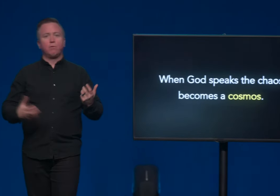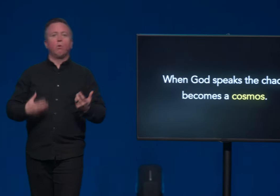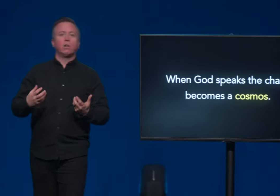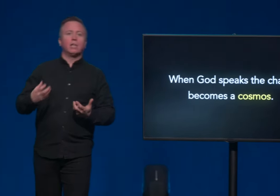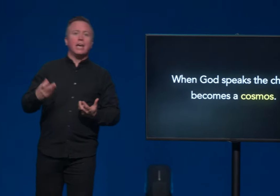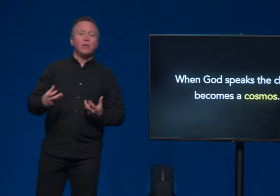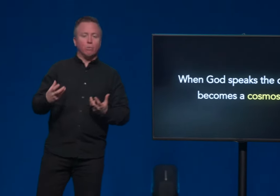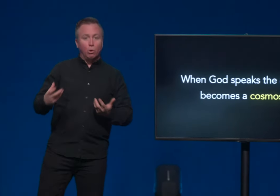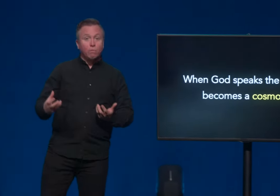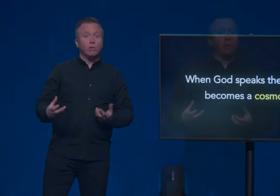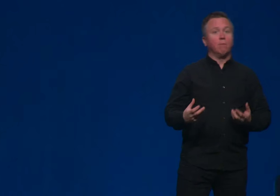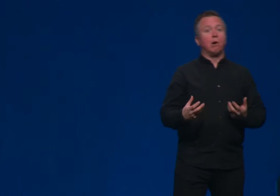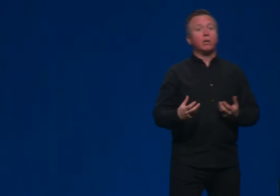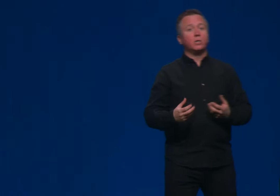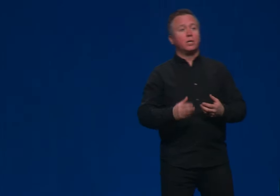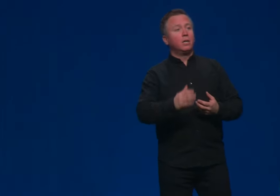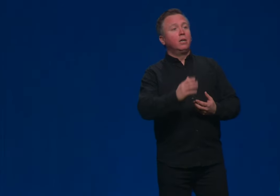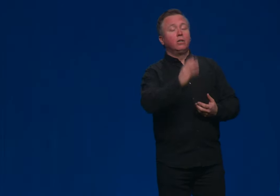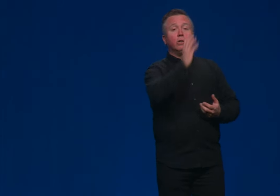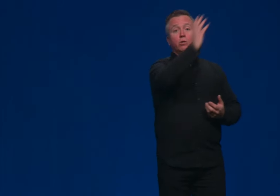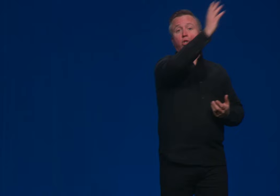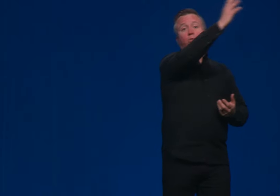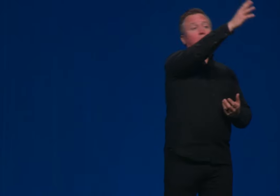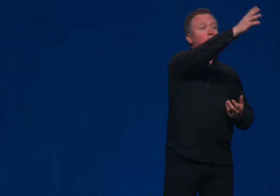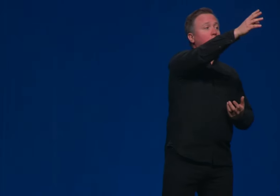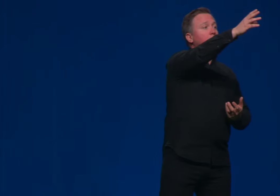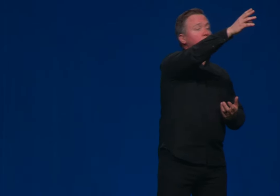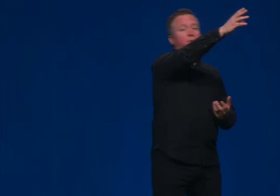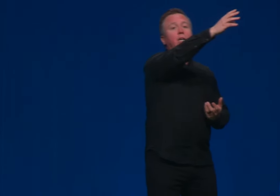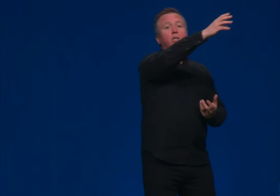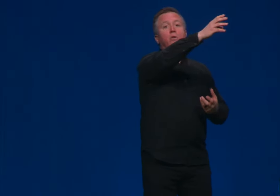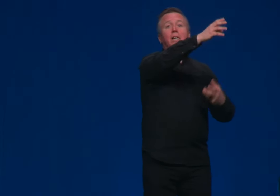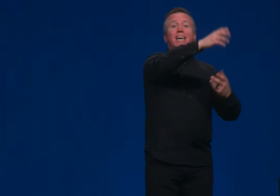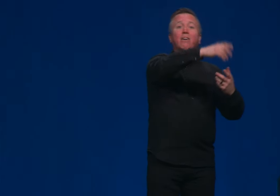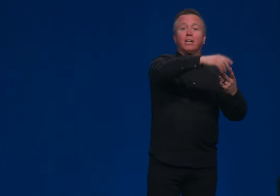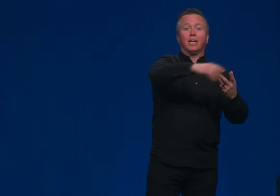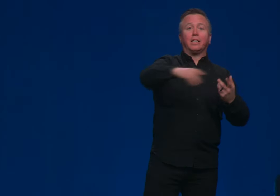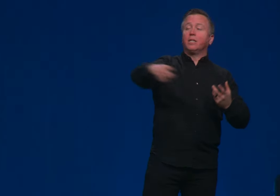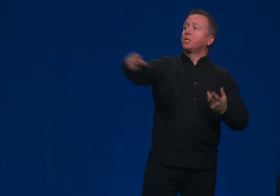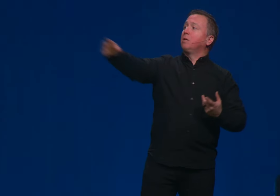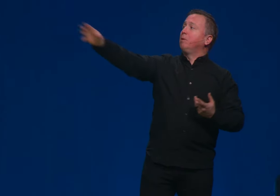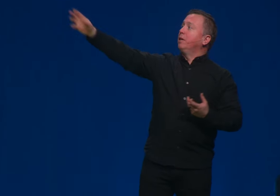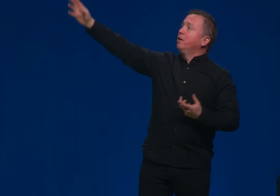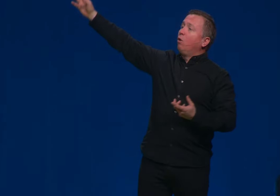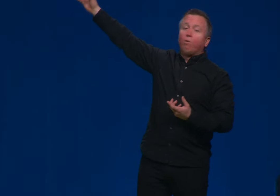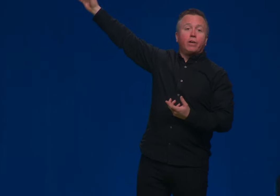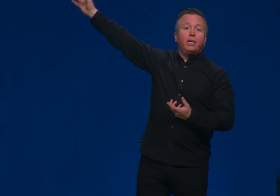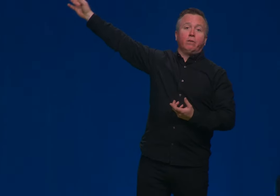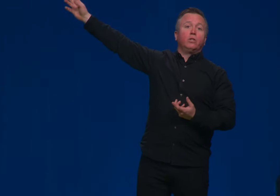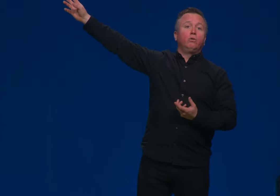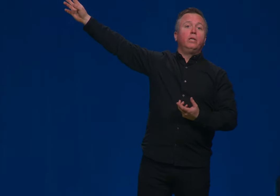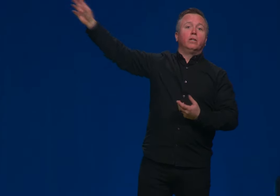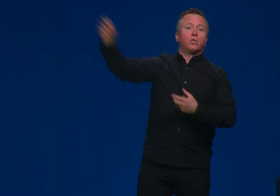If you want to land a rover on Mars, you don't shoot where Mars is, right? You can calculate that it's going to be over here in two years.